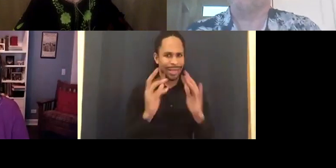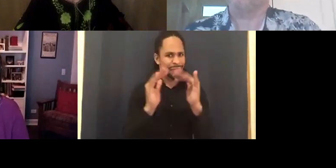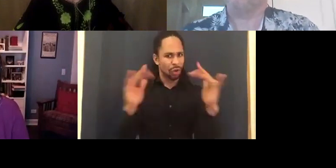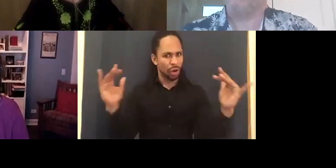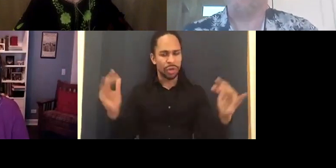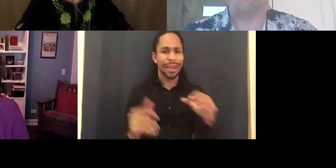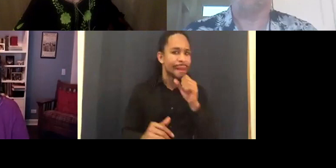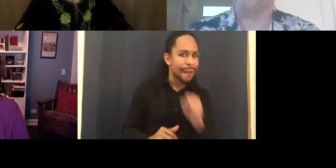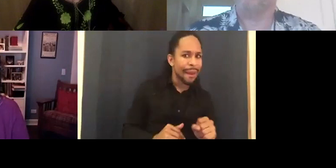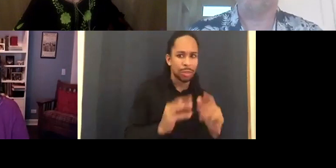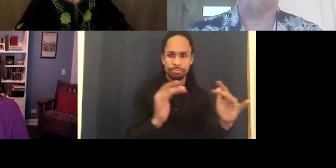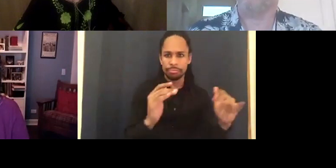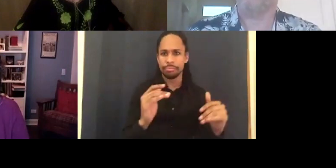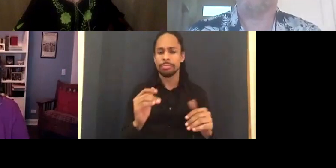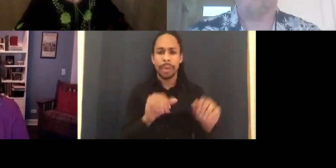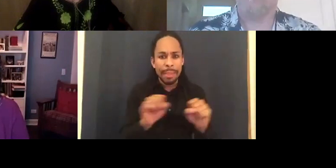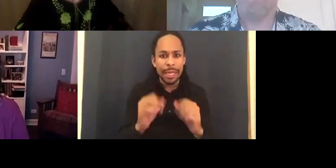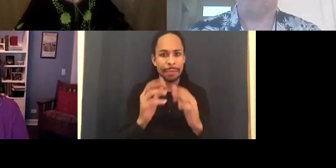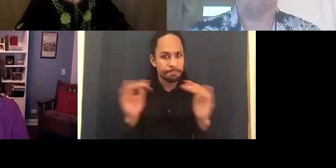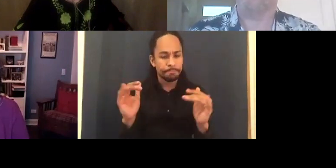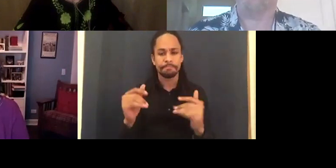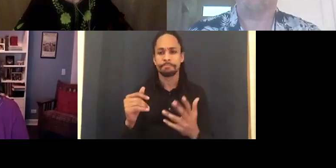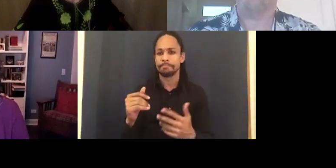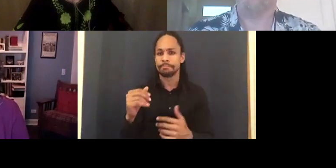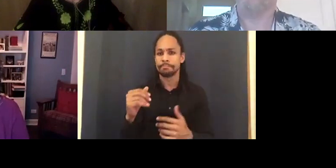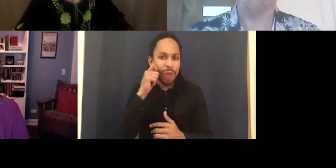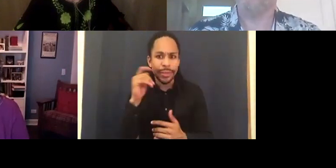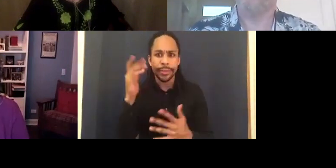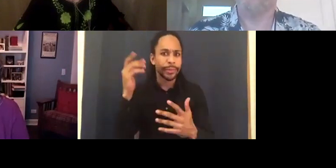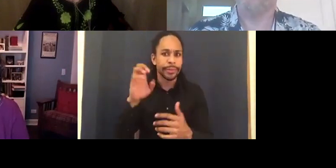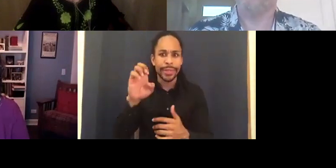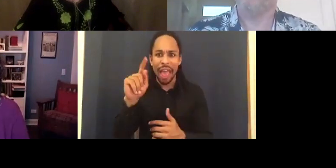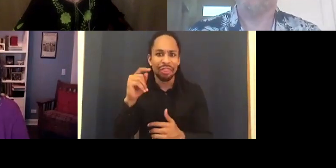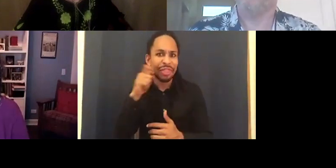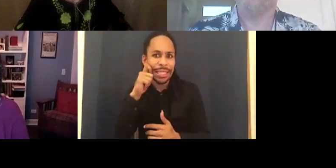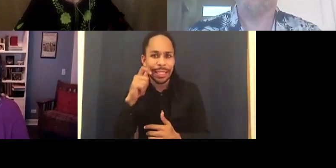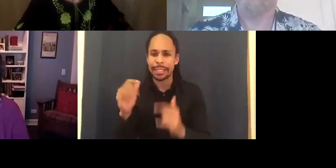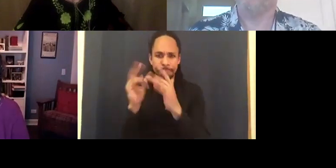And every kind of demographic. And what we discovered -- first of